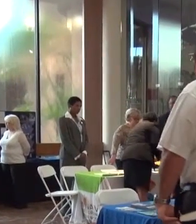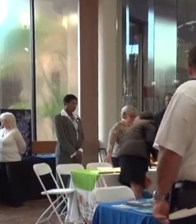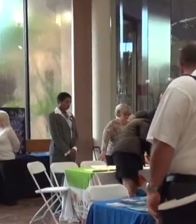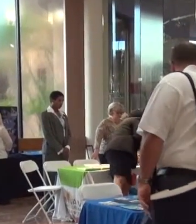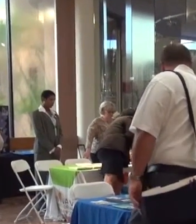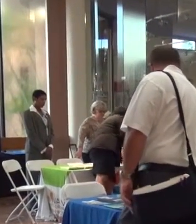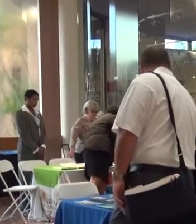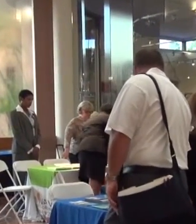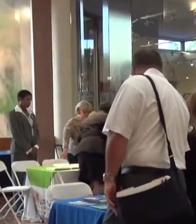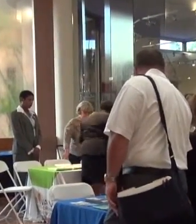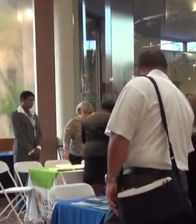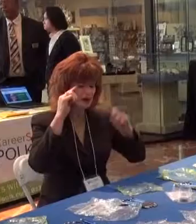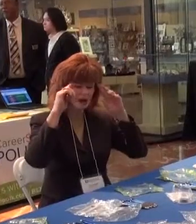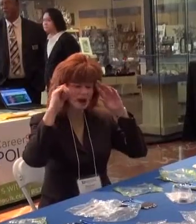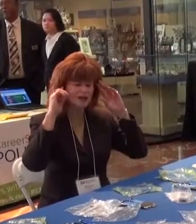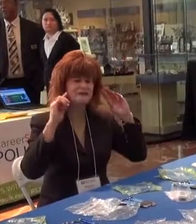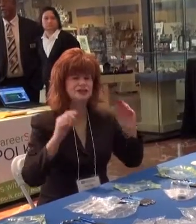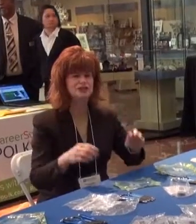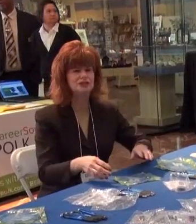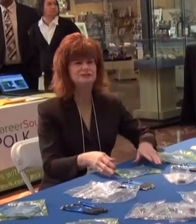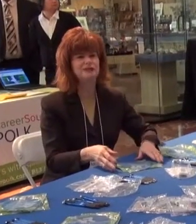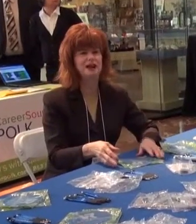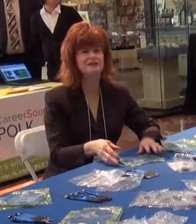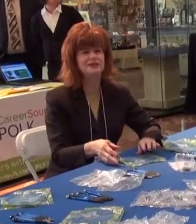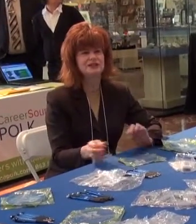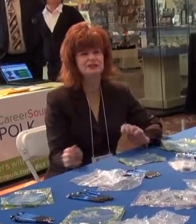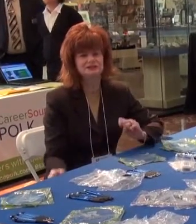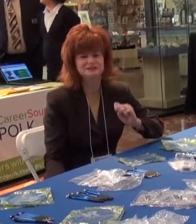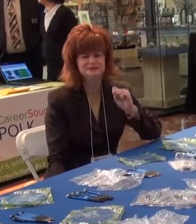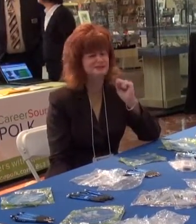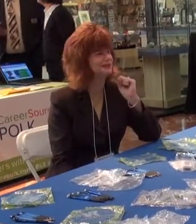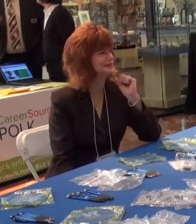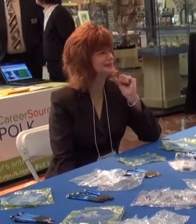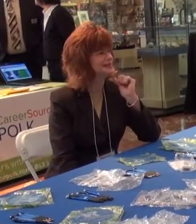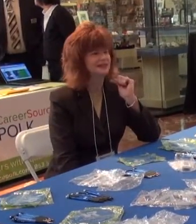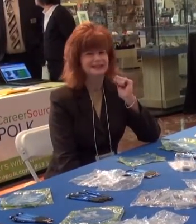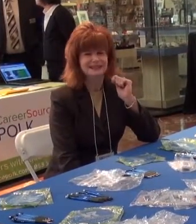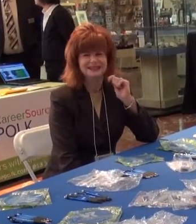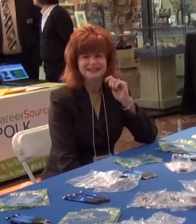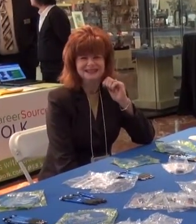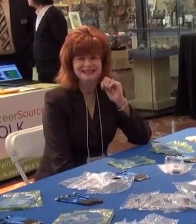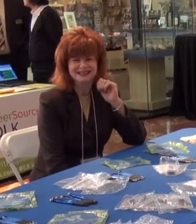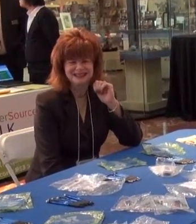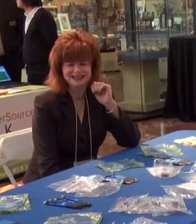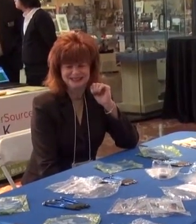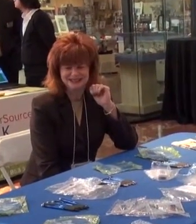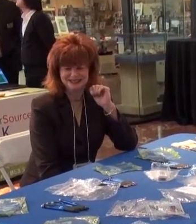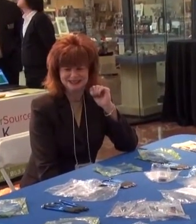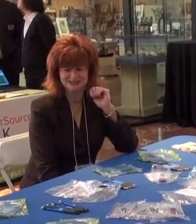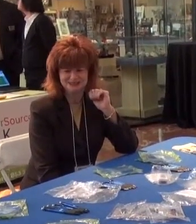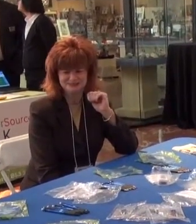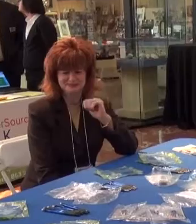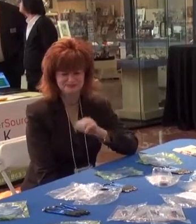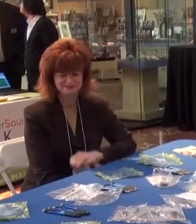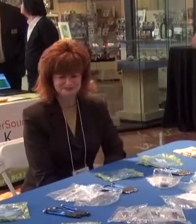you enhance and enrich the lives of so many Floridians. Not just your clients